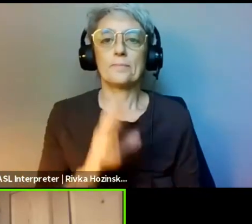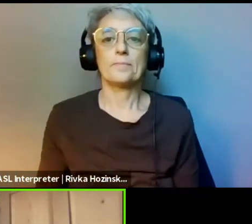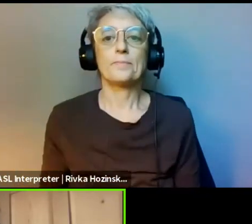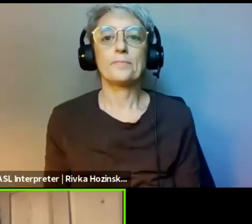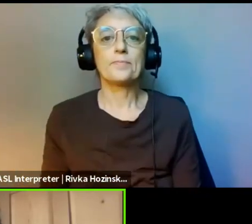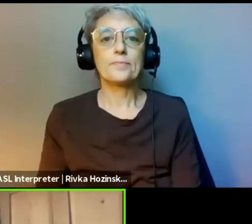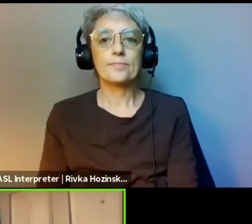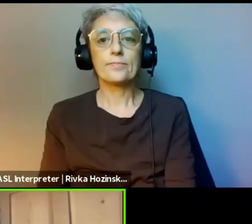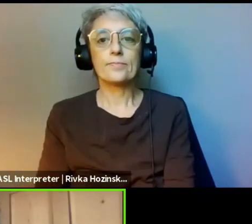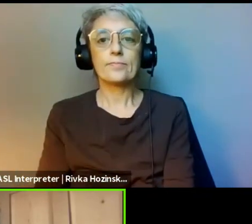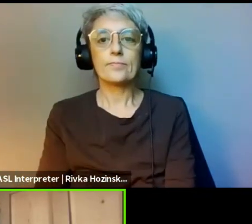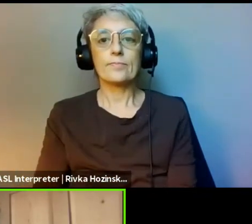and to give to what we don't.